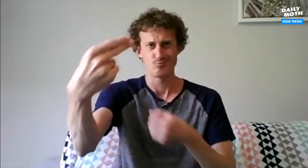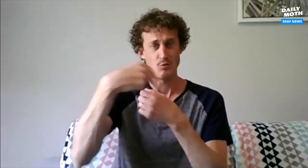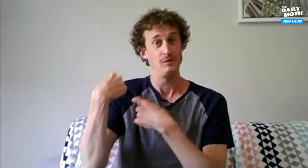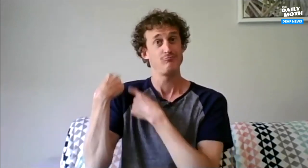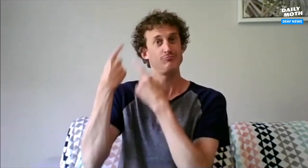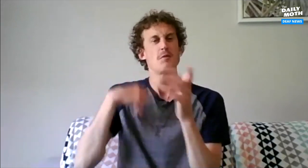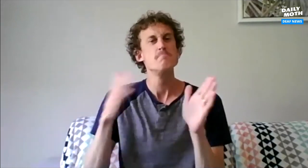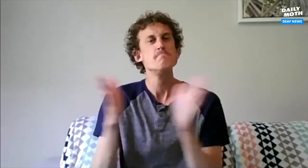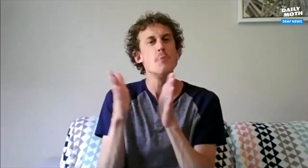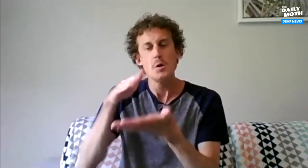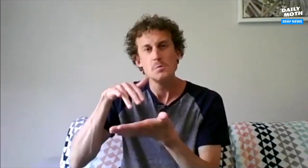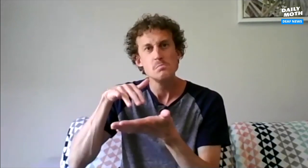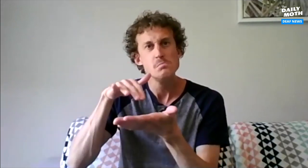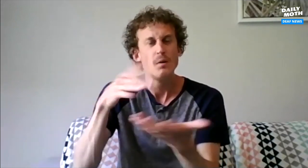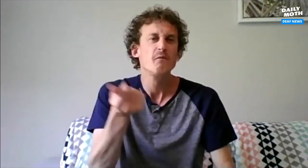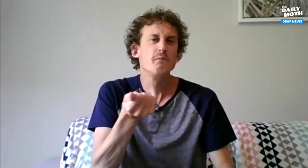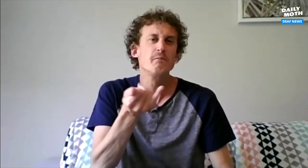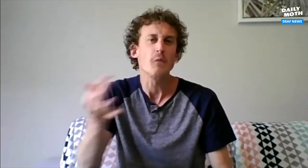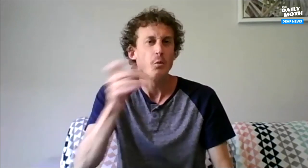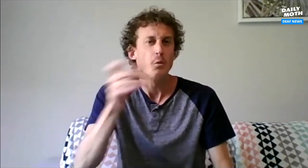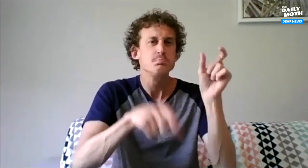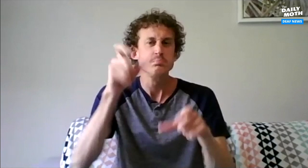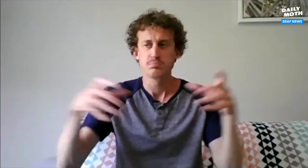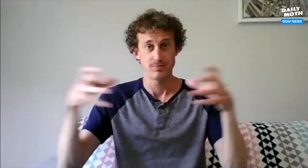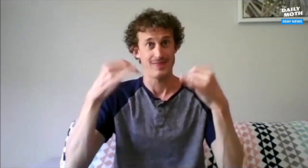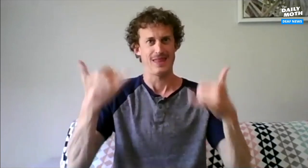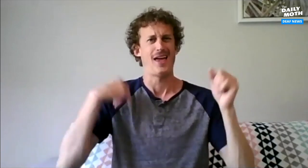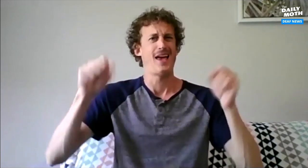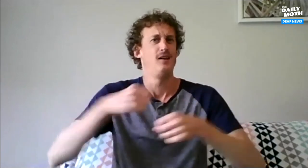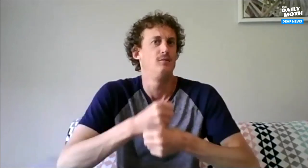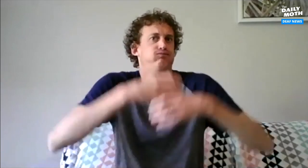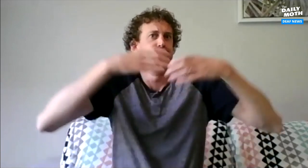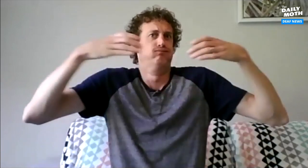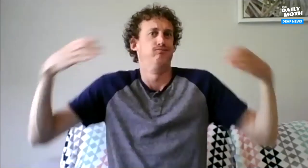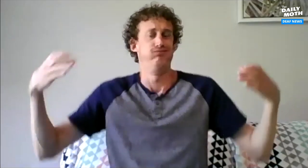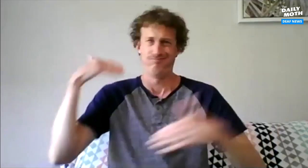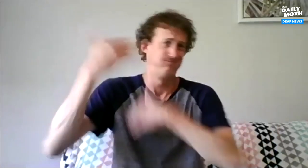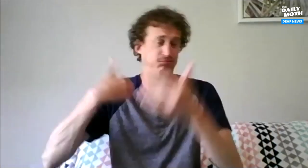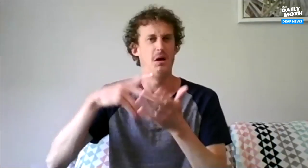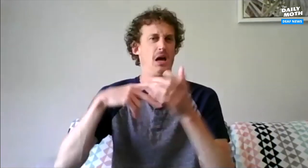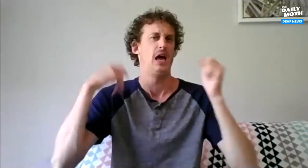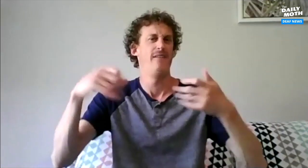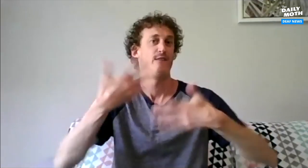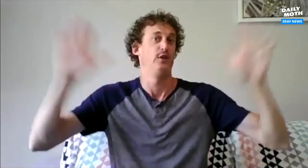I'd been working with a few people gathering a small amount of data, but now I can expand my team then I can finish